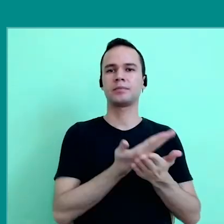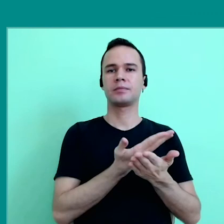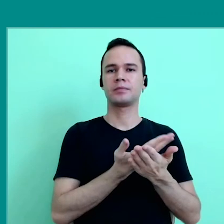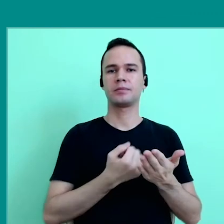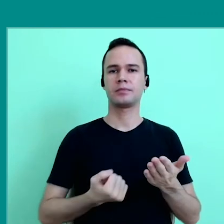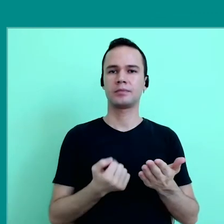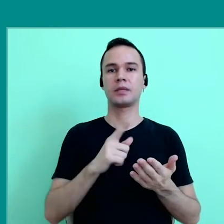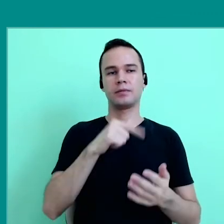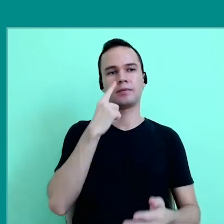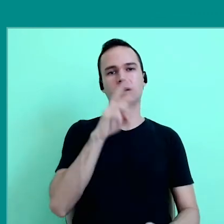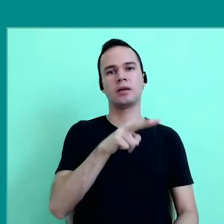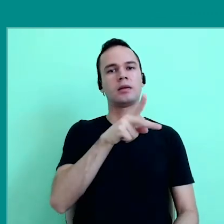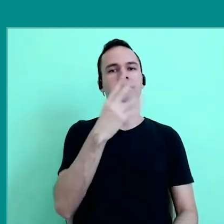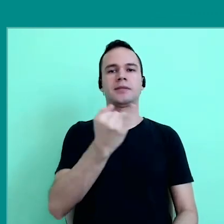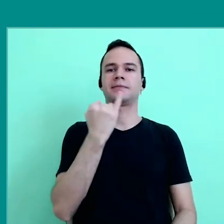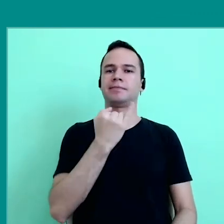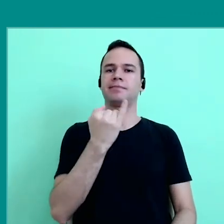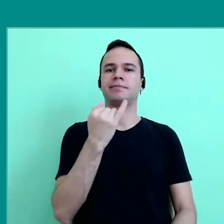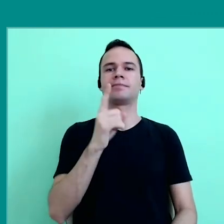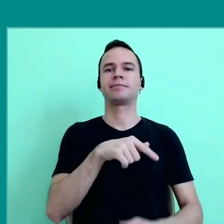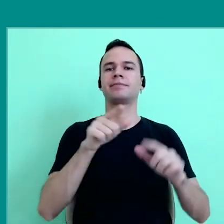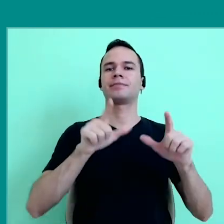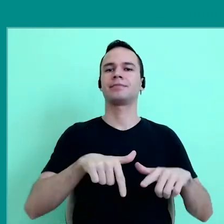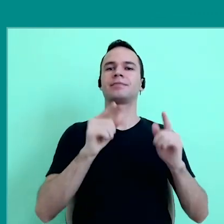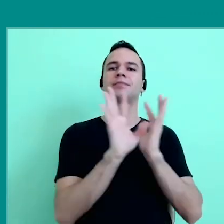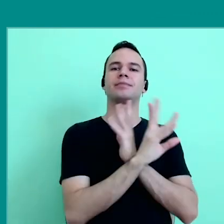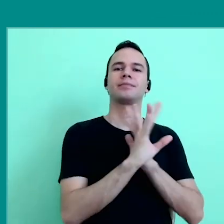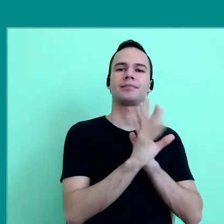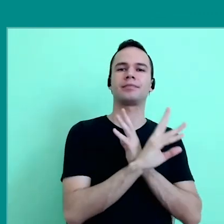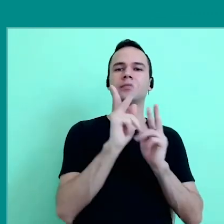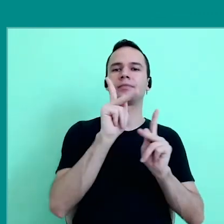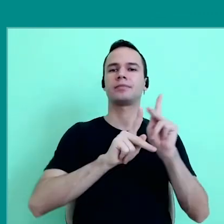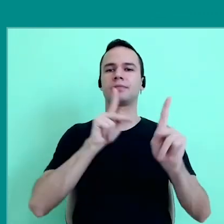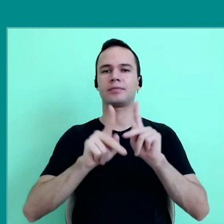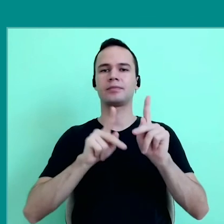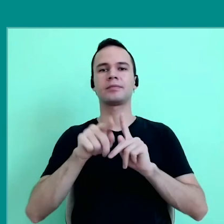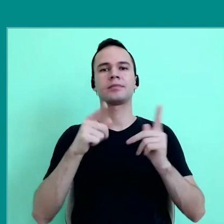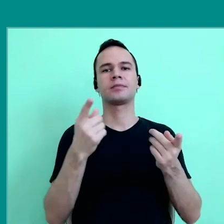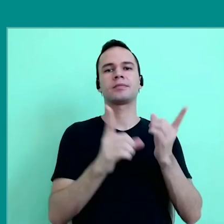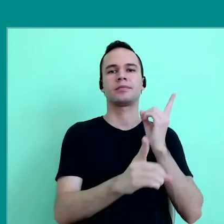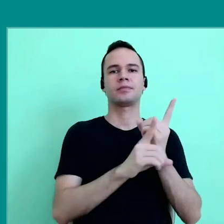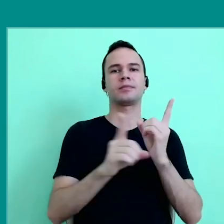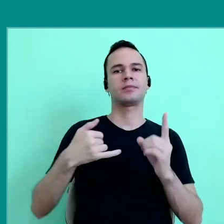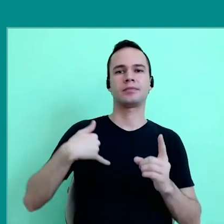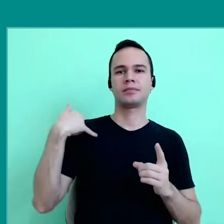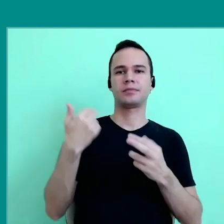we see the relevance of school like that common space, like that public space of intergenerational meeting,